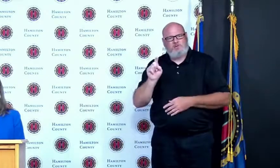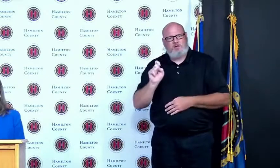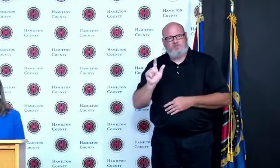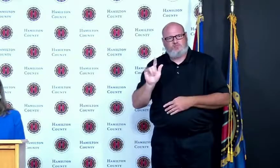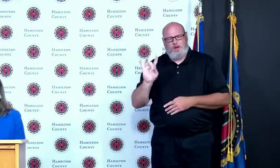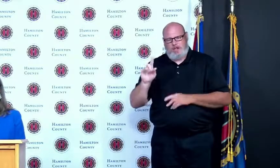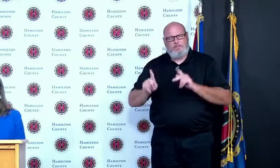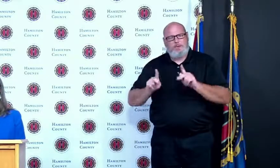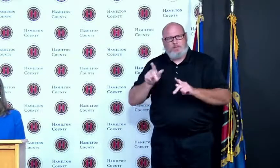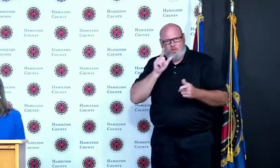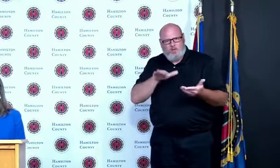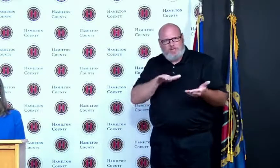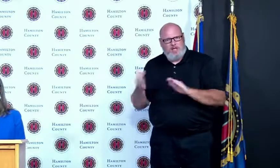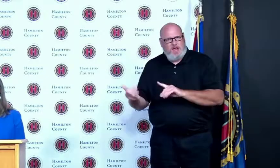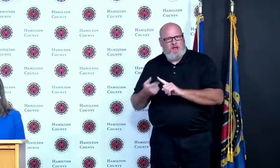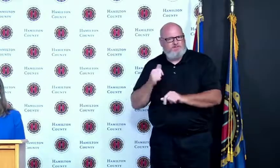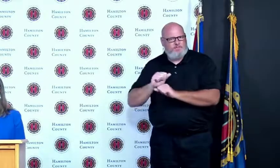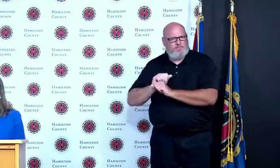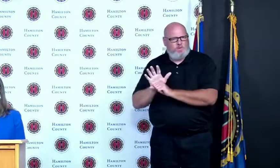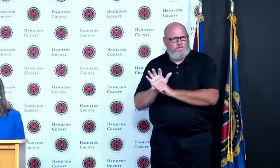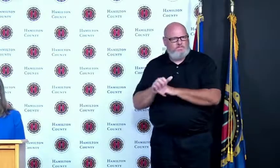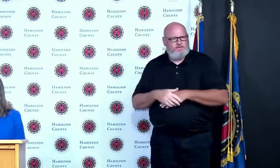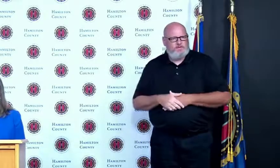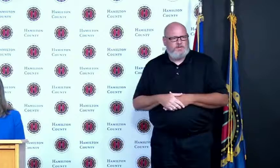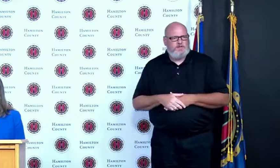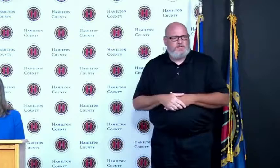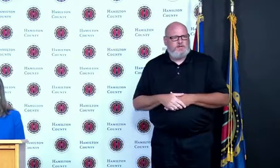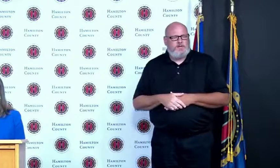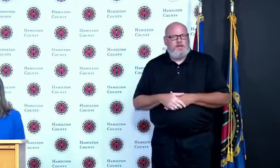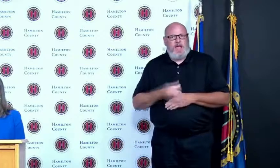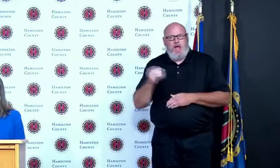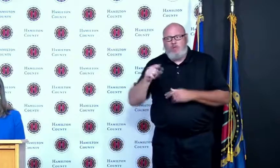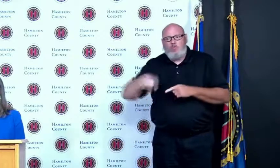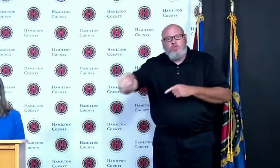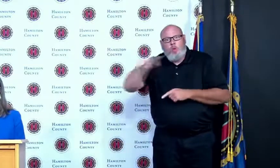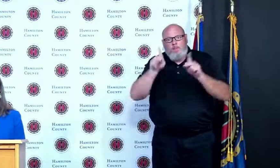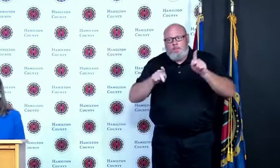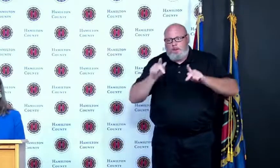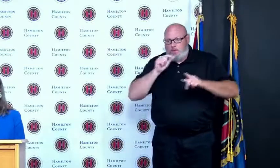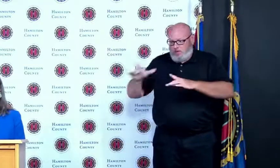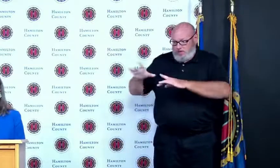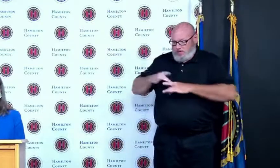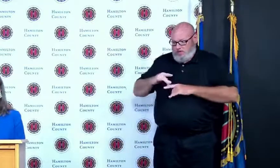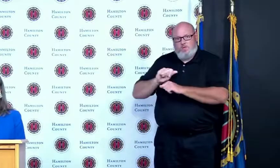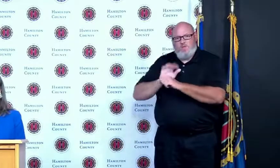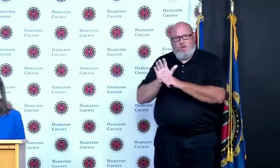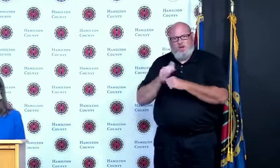we mourn this loss of life and recognize that the loved ones left behind are still suffering